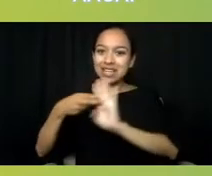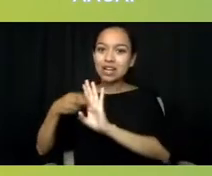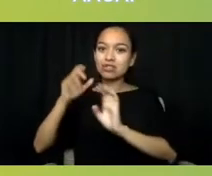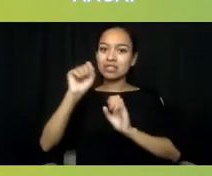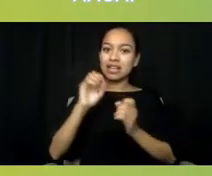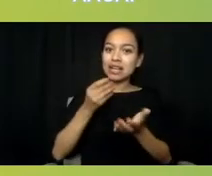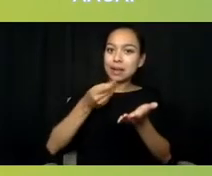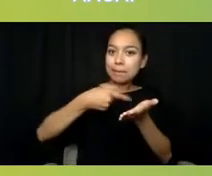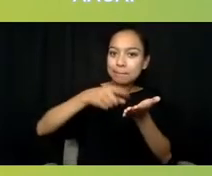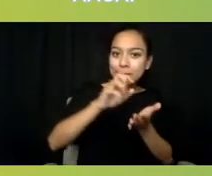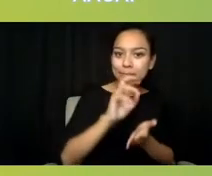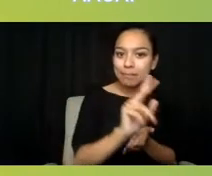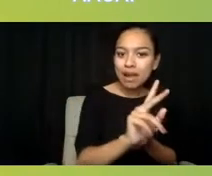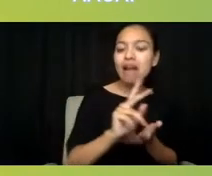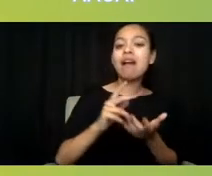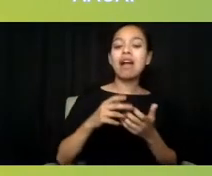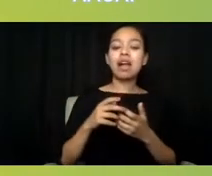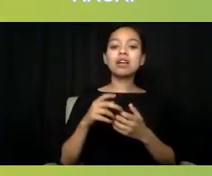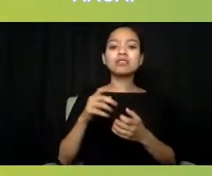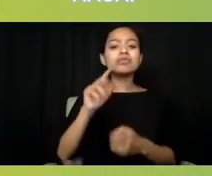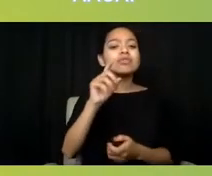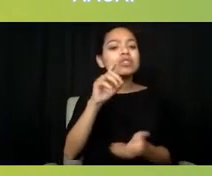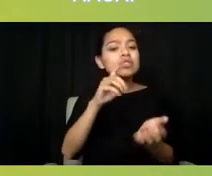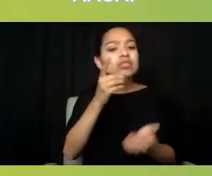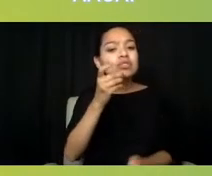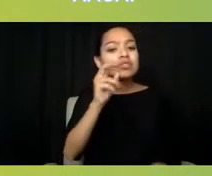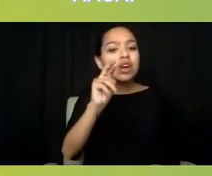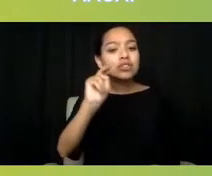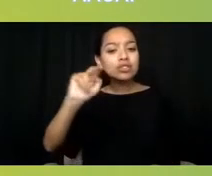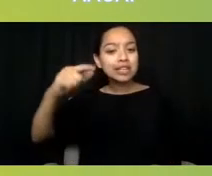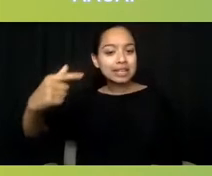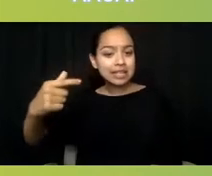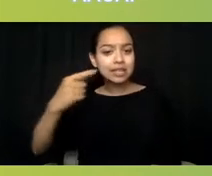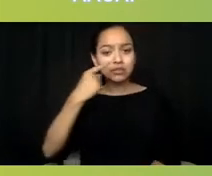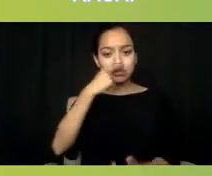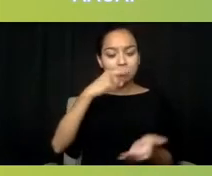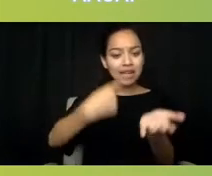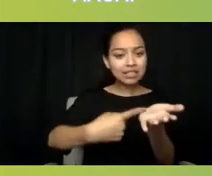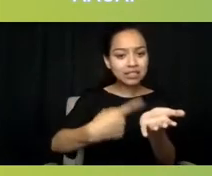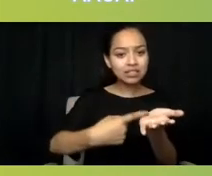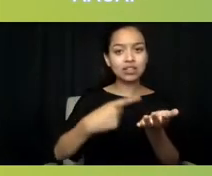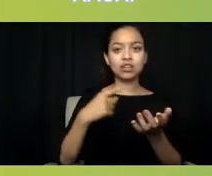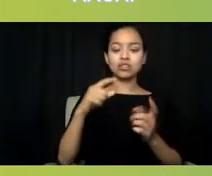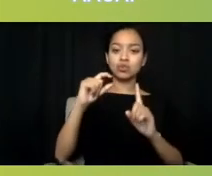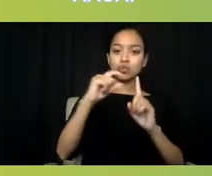Dr. Ng, tell us about the work that you lead to broaden our thinking around traditional mental health practice.